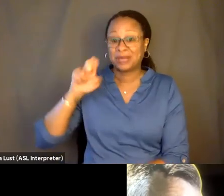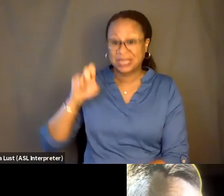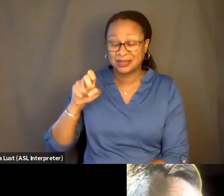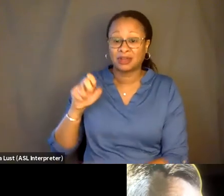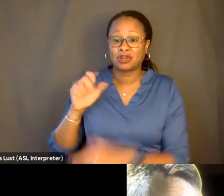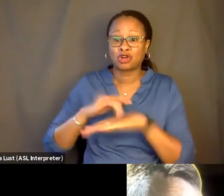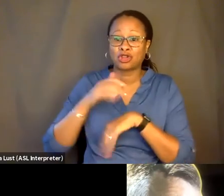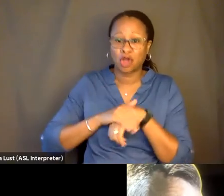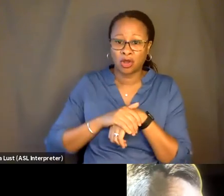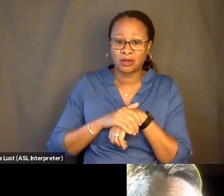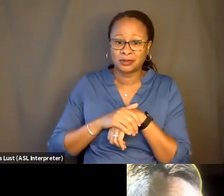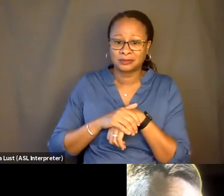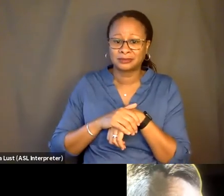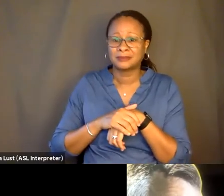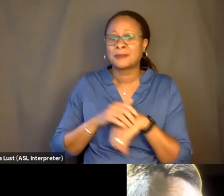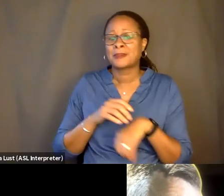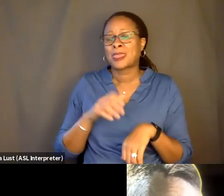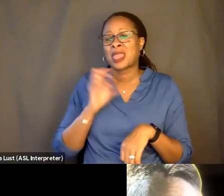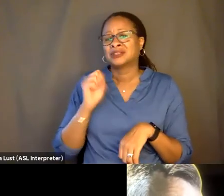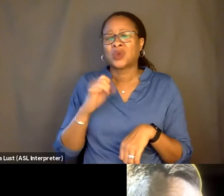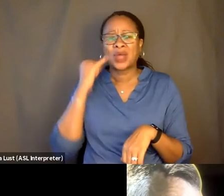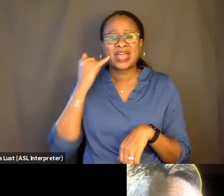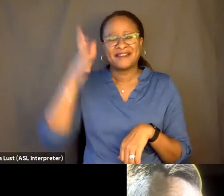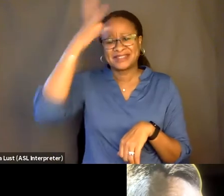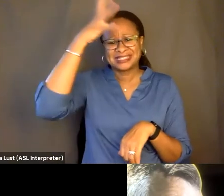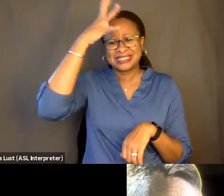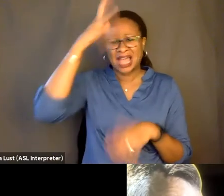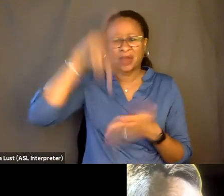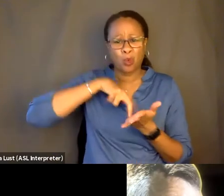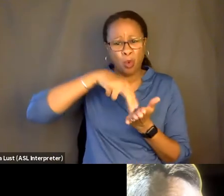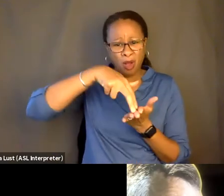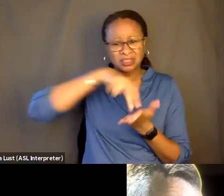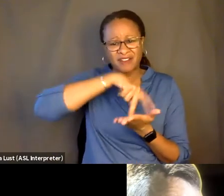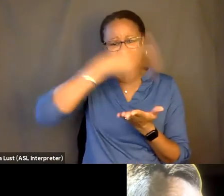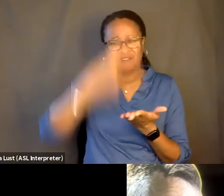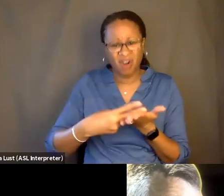does his head go thunk, and it's like a funny thunk? Or it's like, ugh, I feel ill.